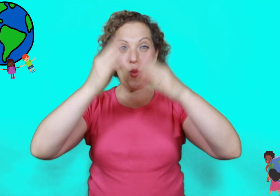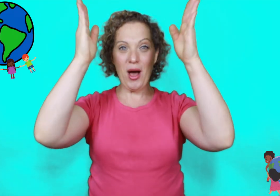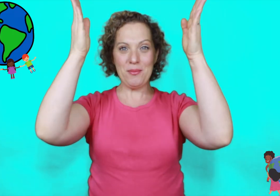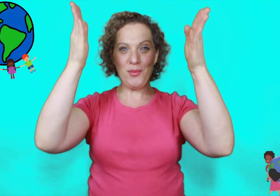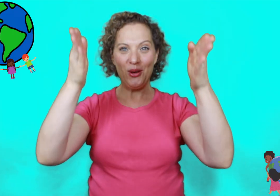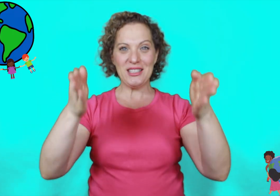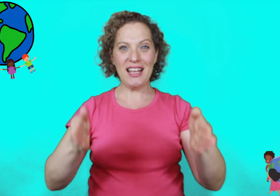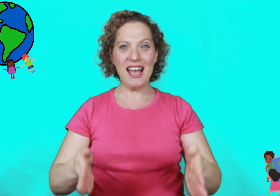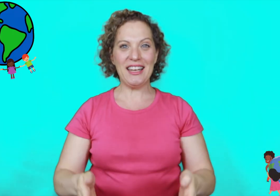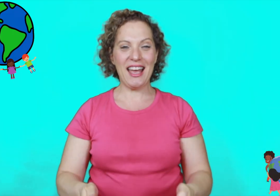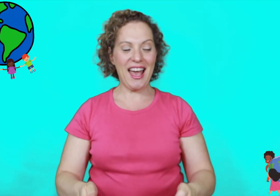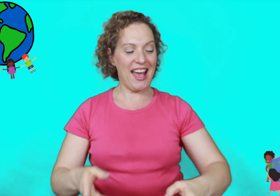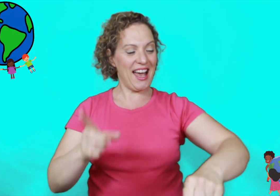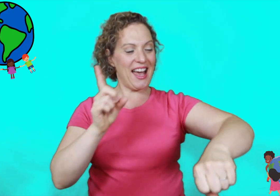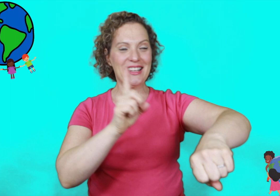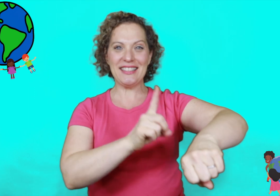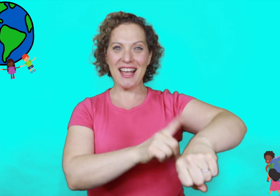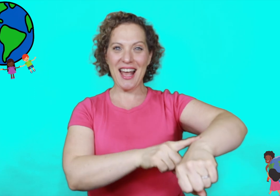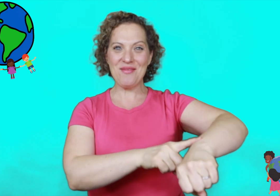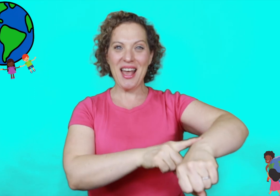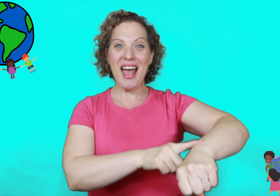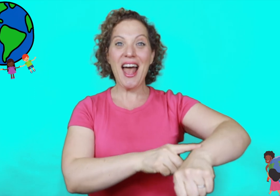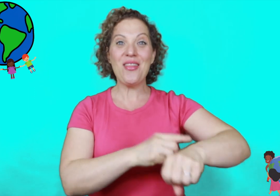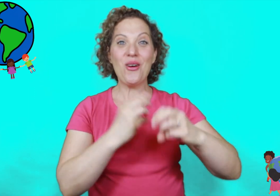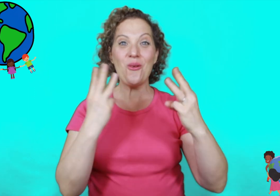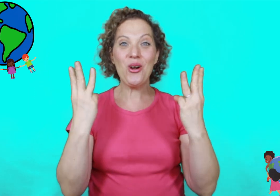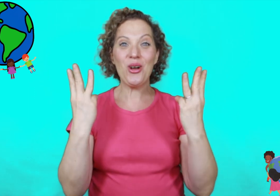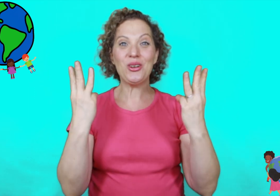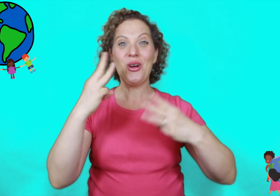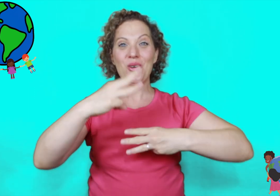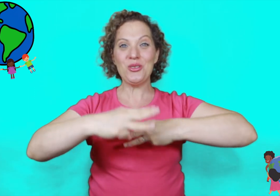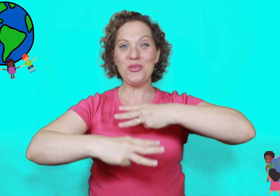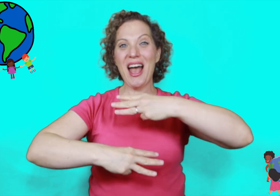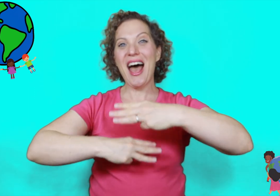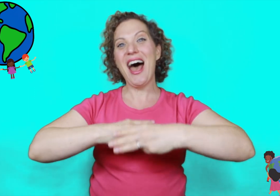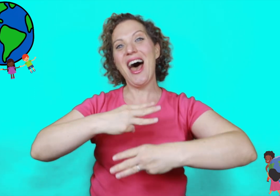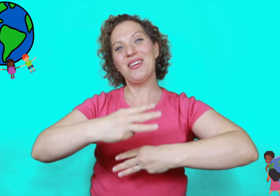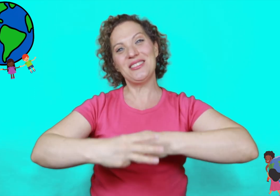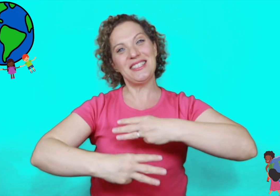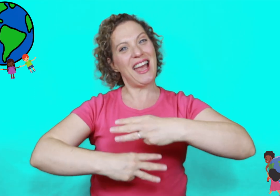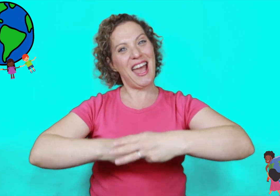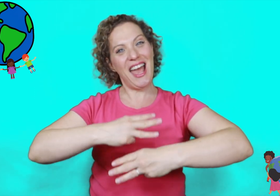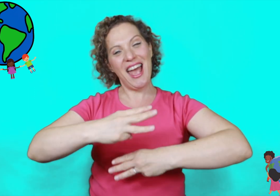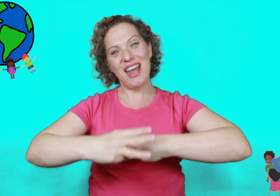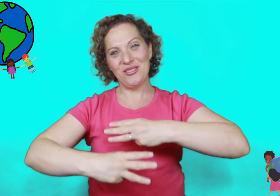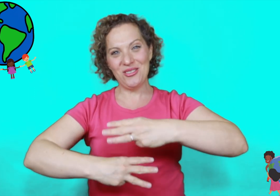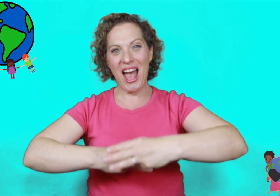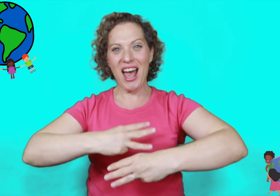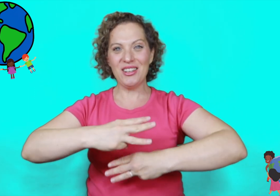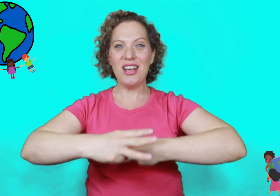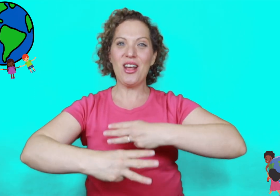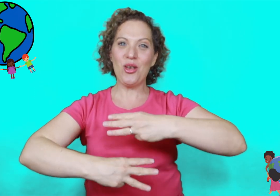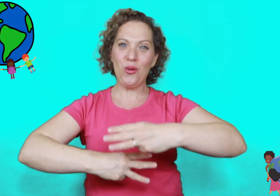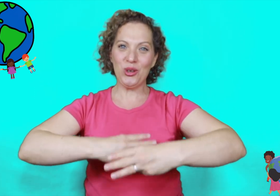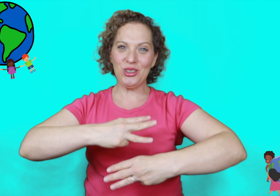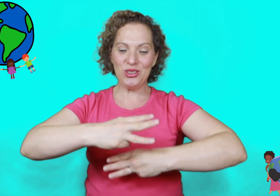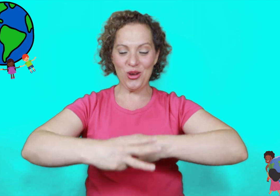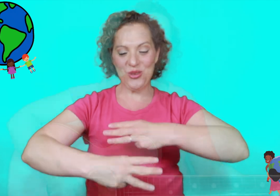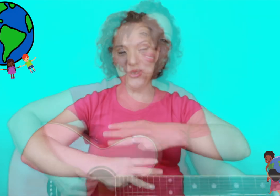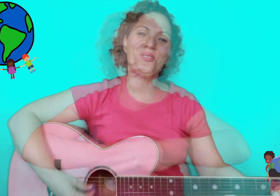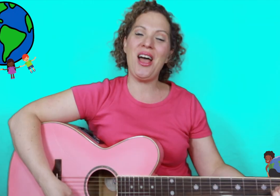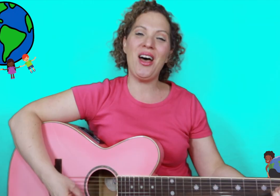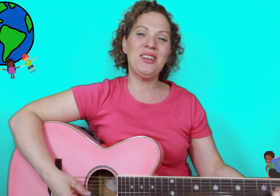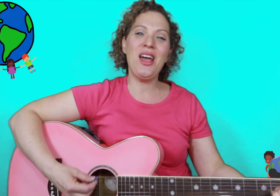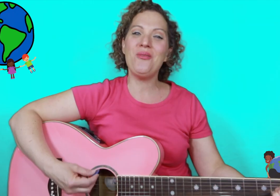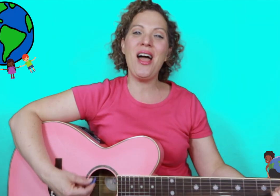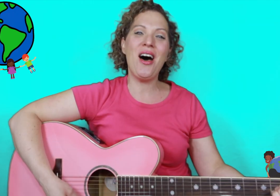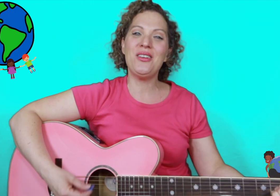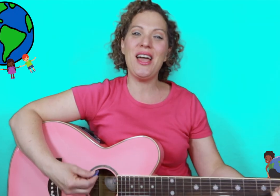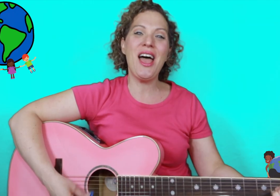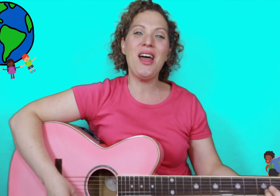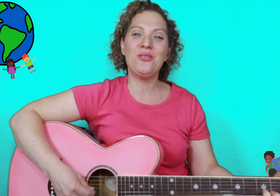one person at a time and the world goes round and round the world goes round and round and